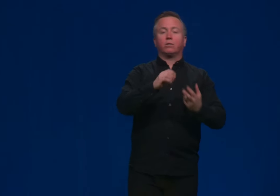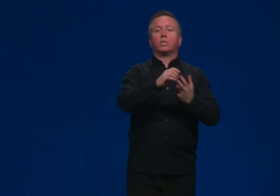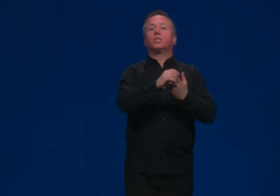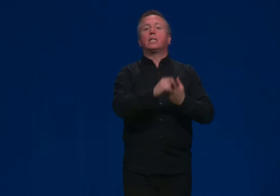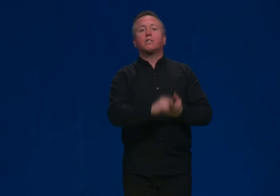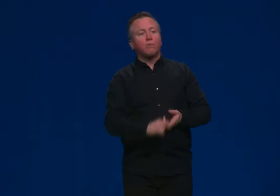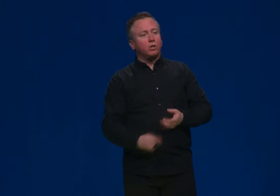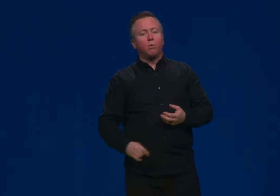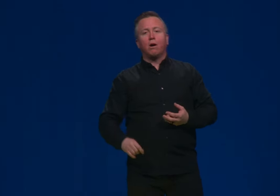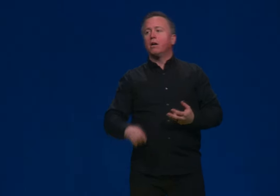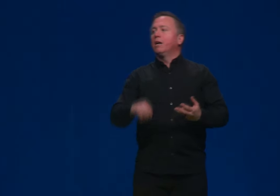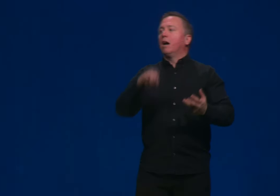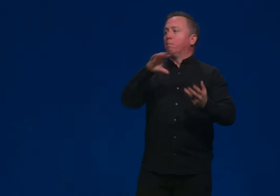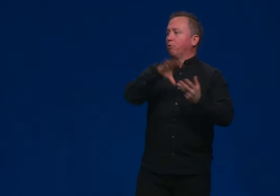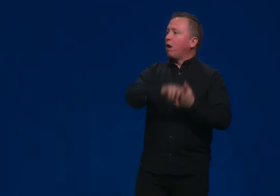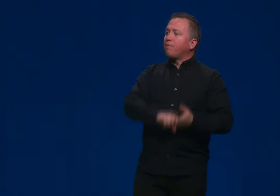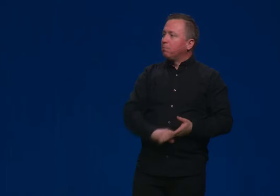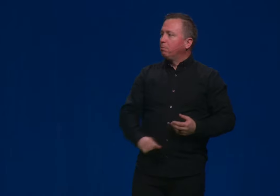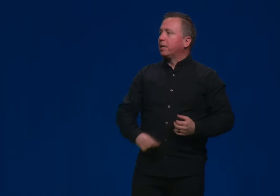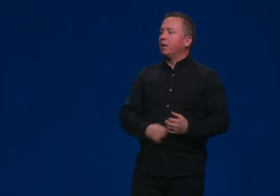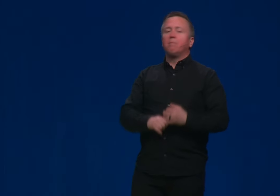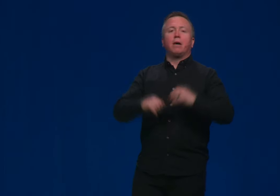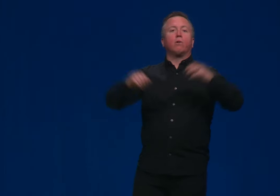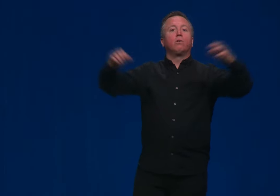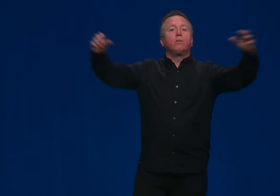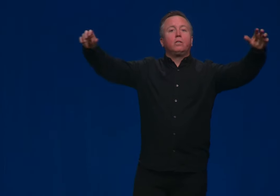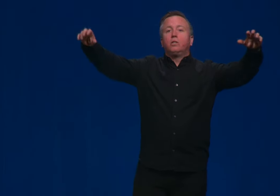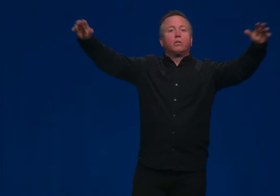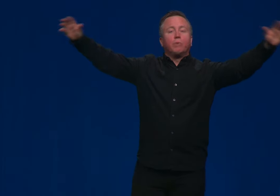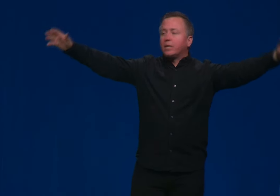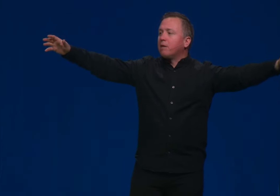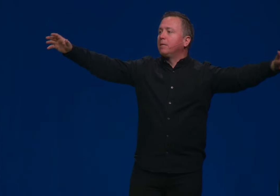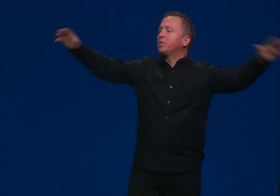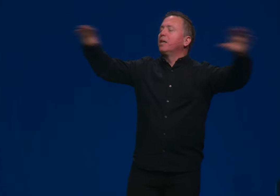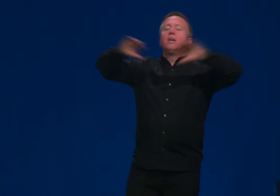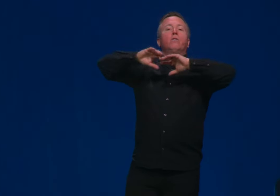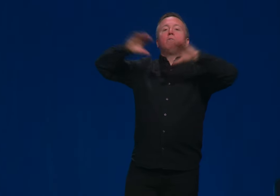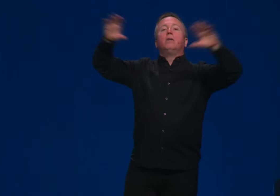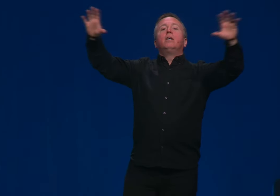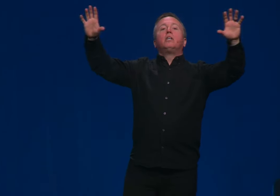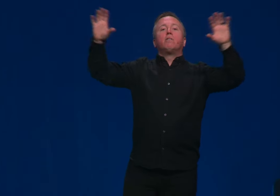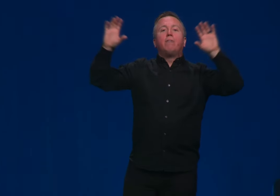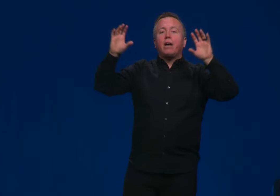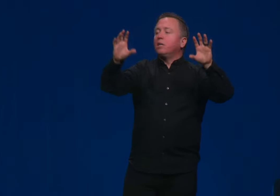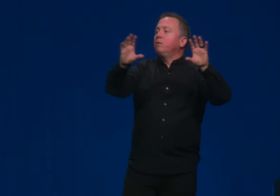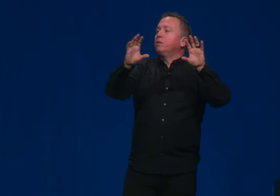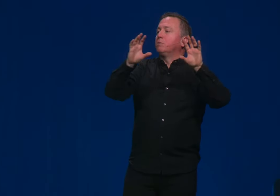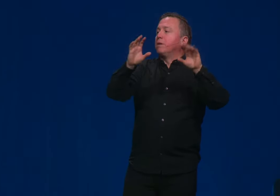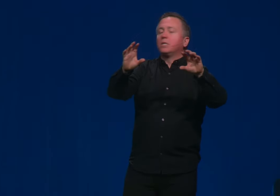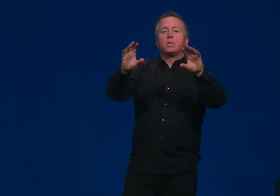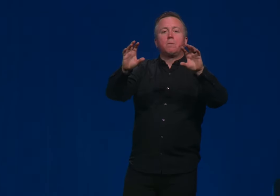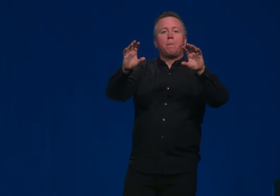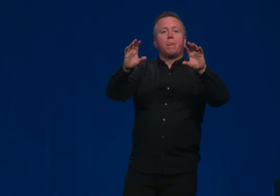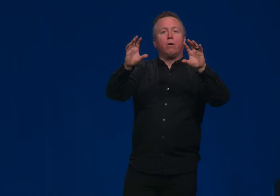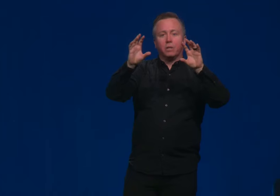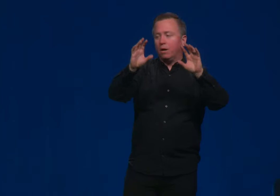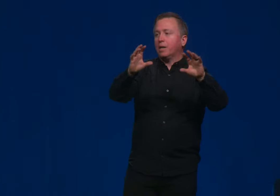how successful you are, how profitable you become, how early your retirement is there, your value is based on God.